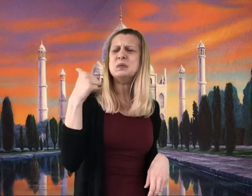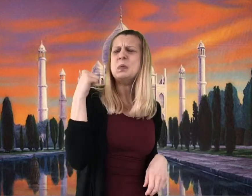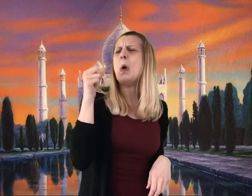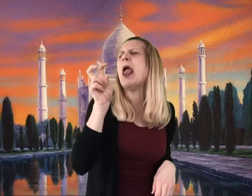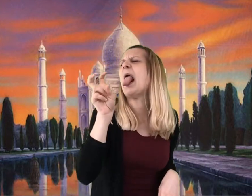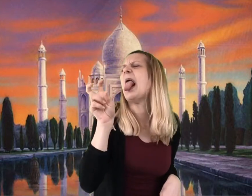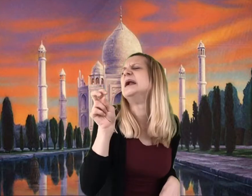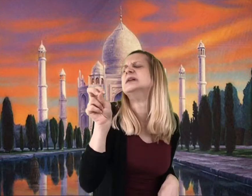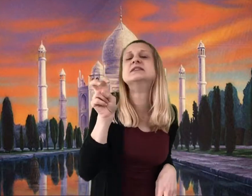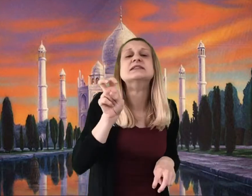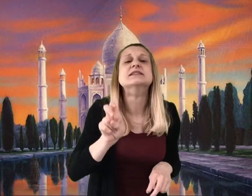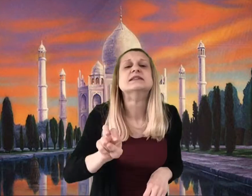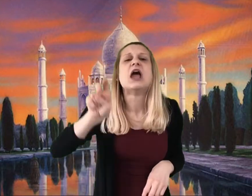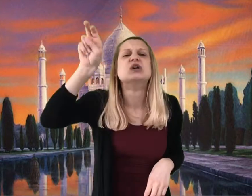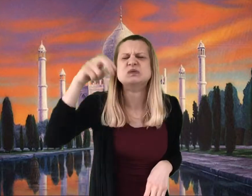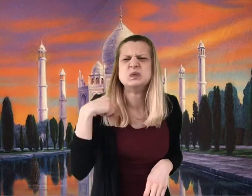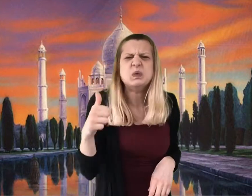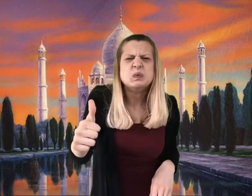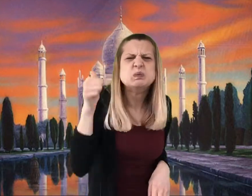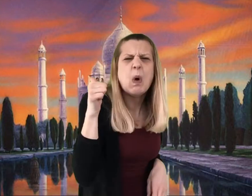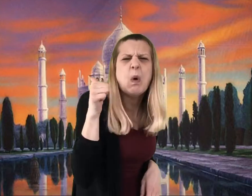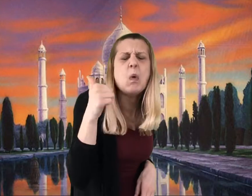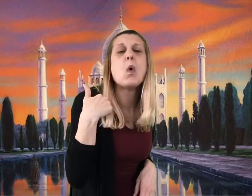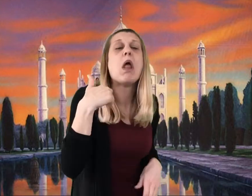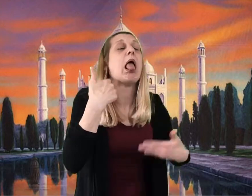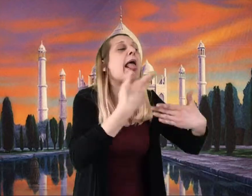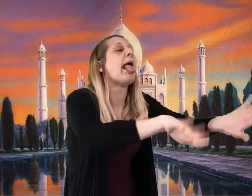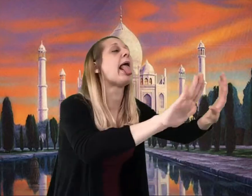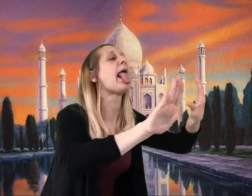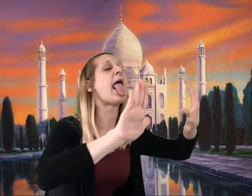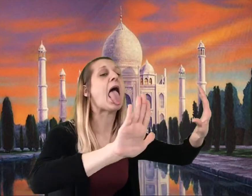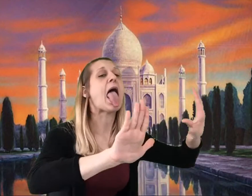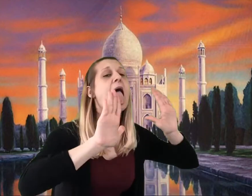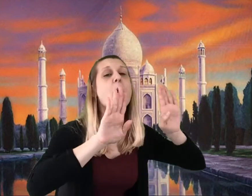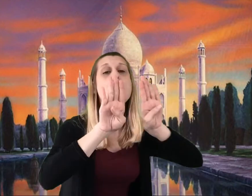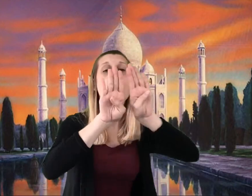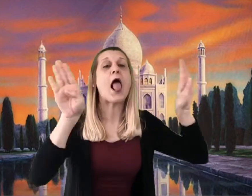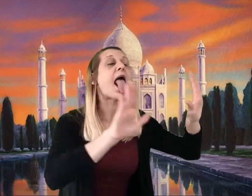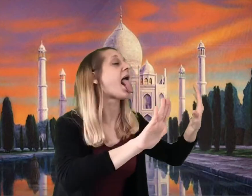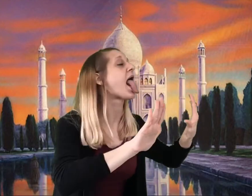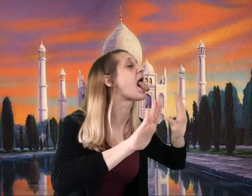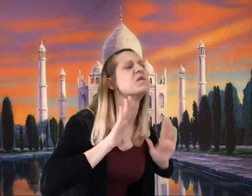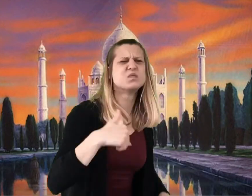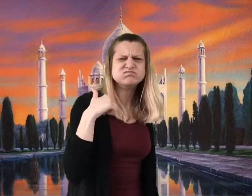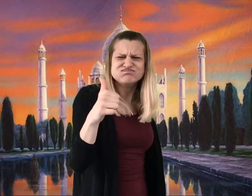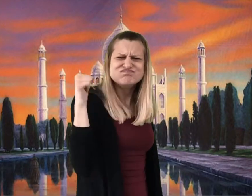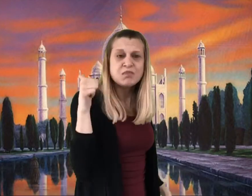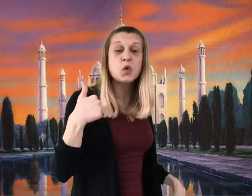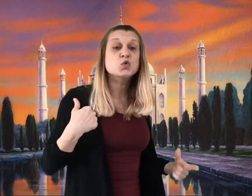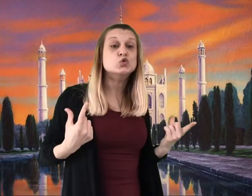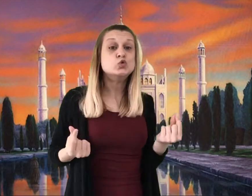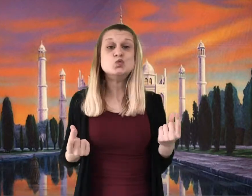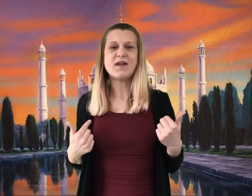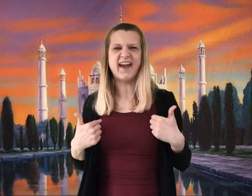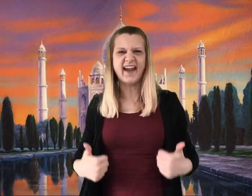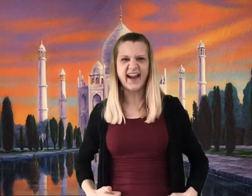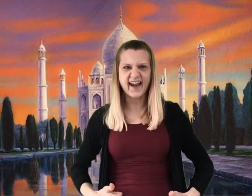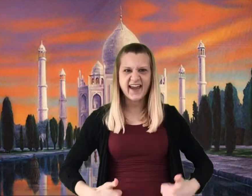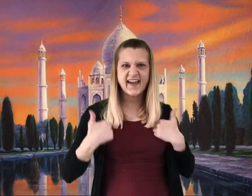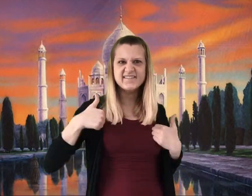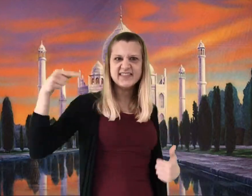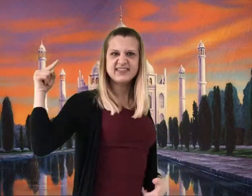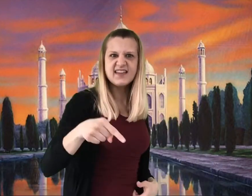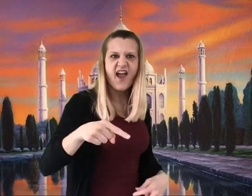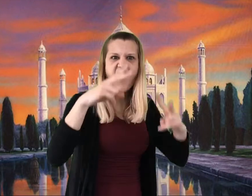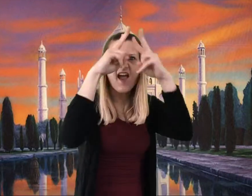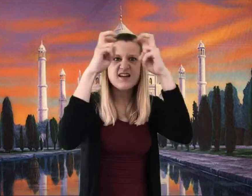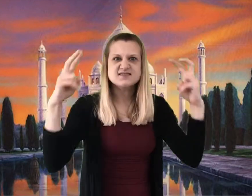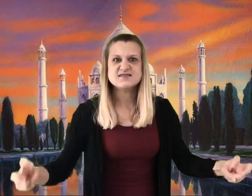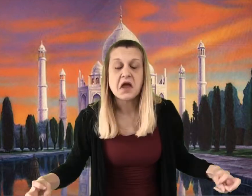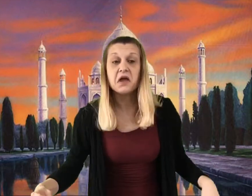I’m not even going to nibble the staircase or lick the walls! I’m going to live in it!”